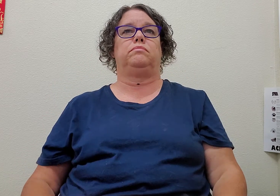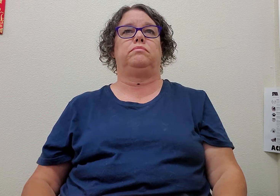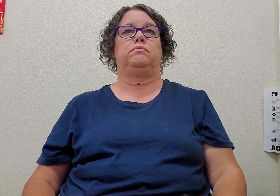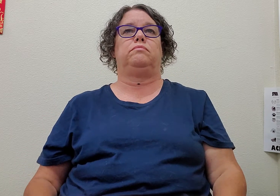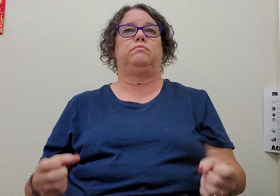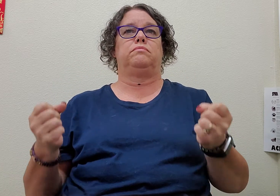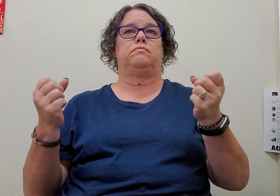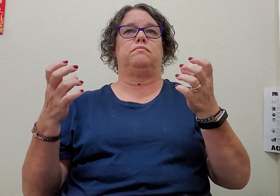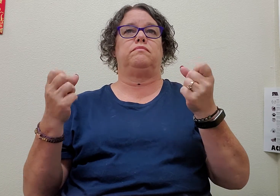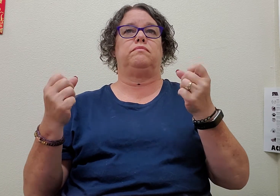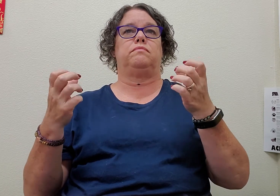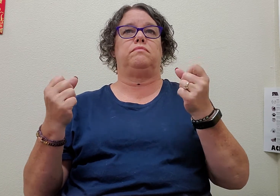sign (2)